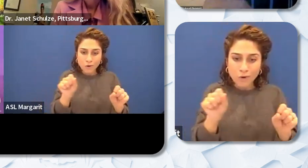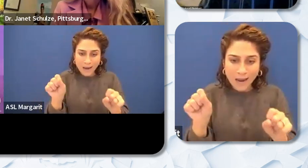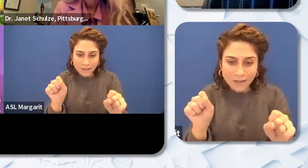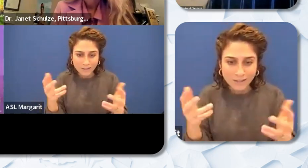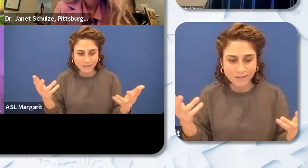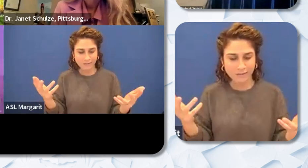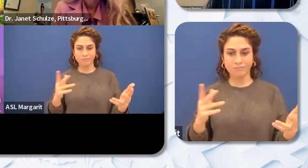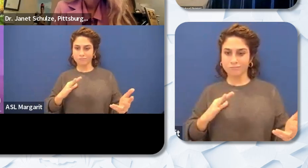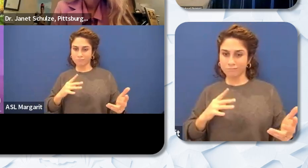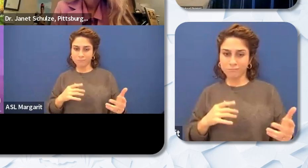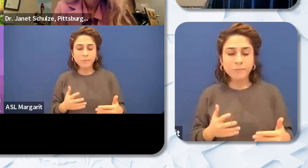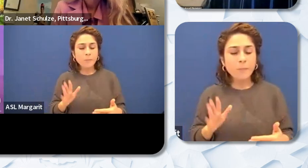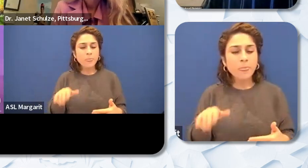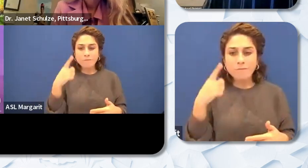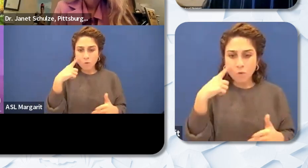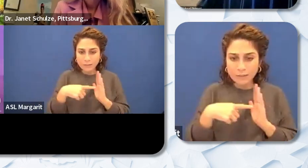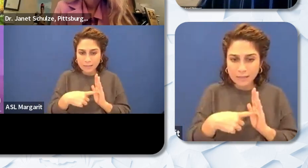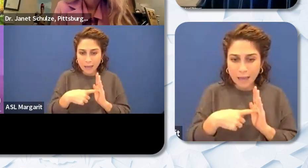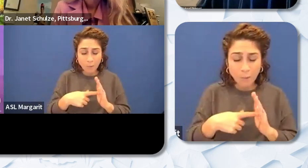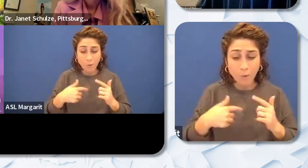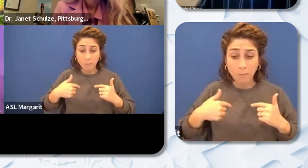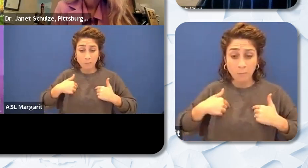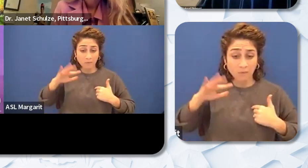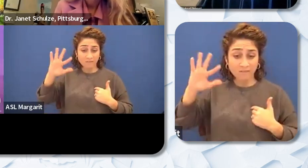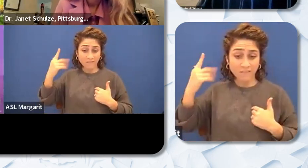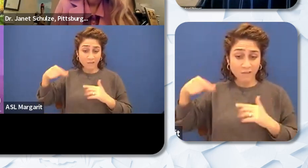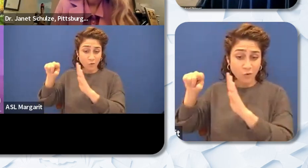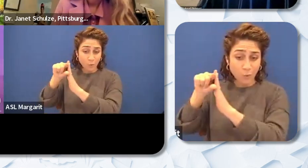know for example I don't really see what my fifth grade peers do in their classrooms that